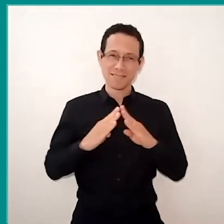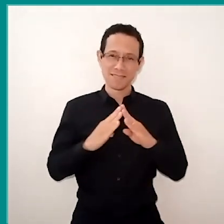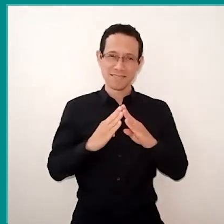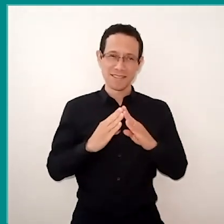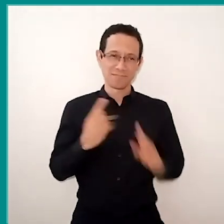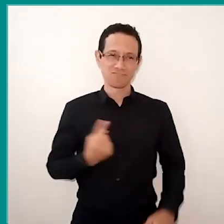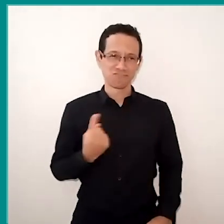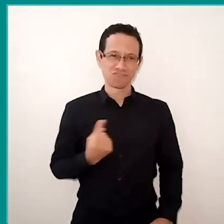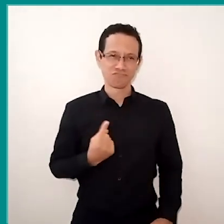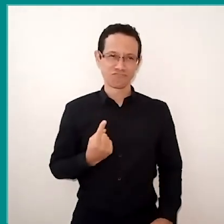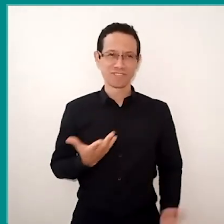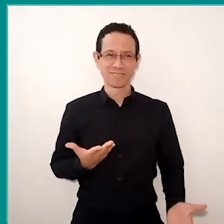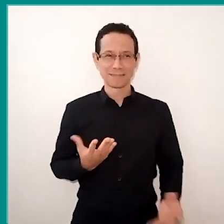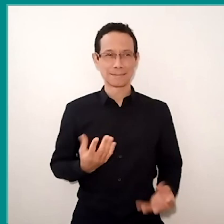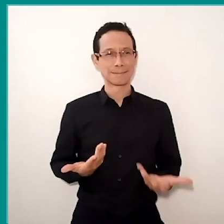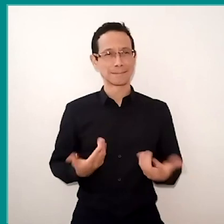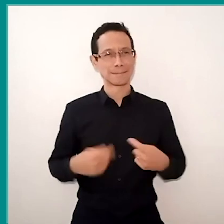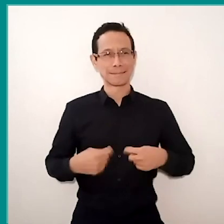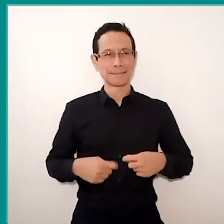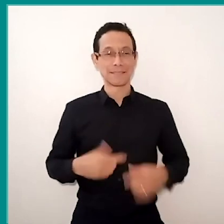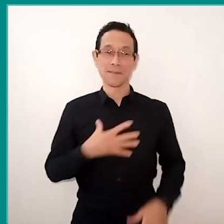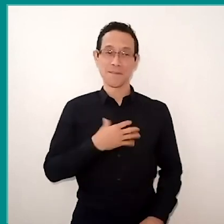your daughter showed, and it's symbolic…